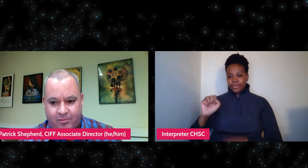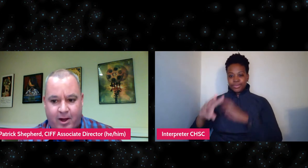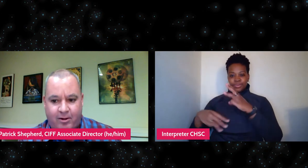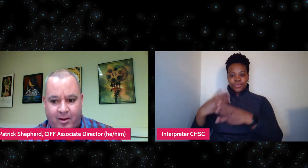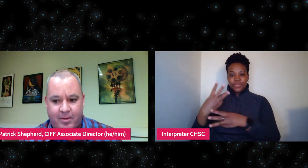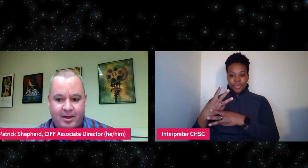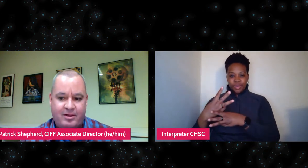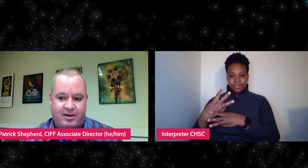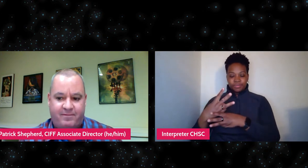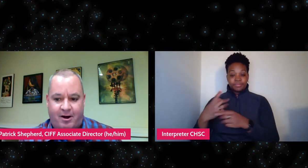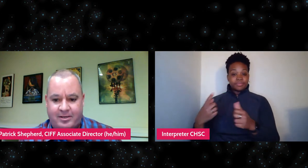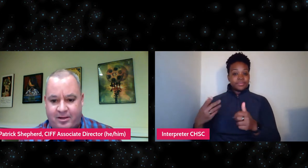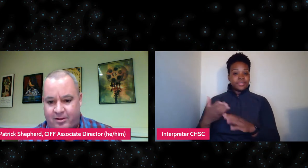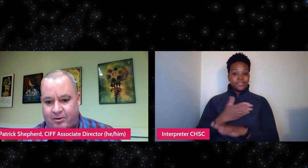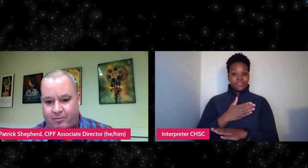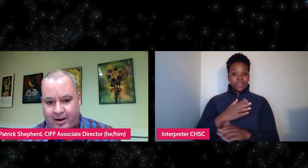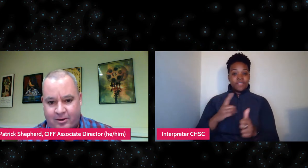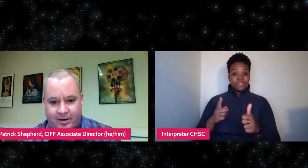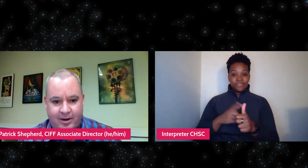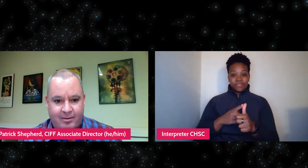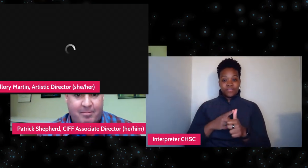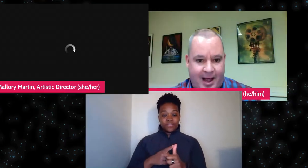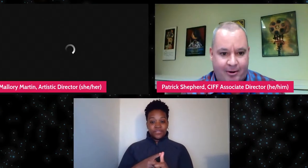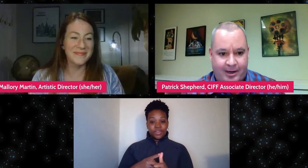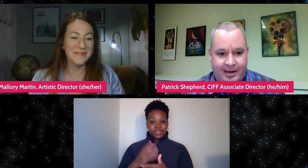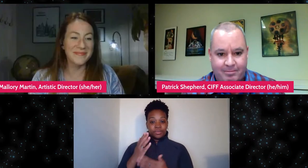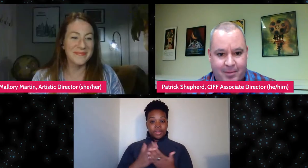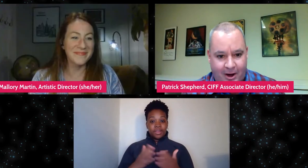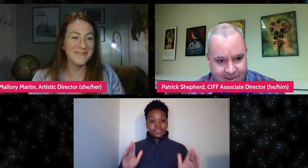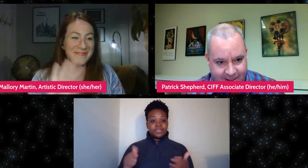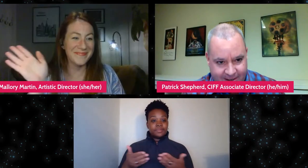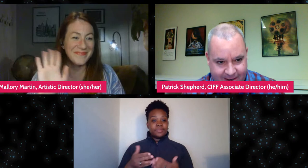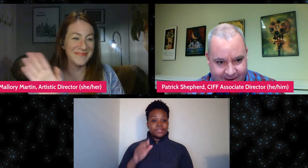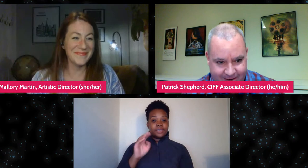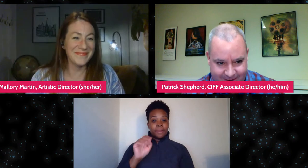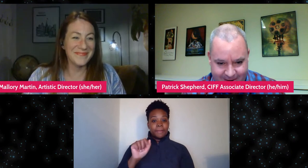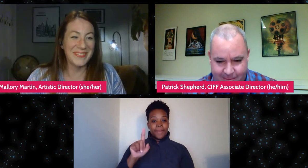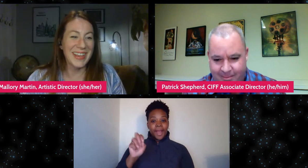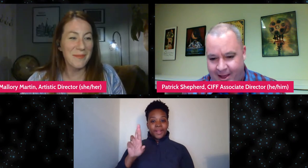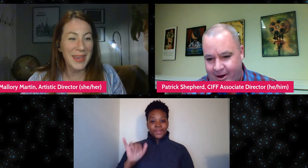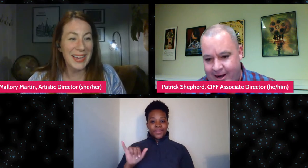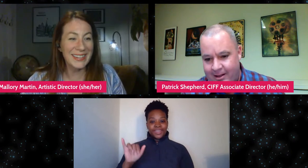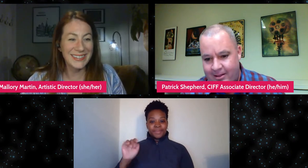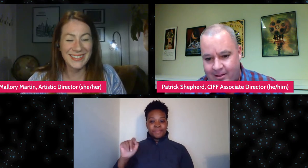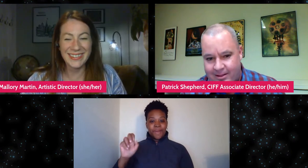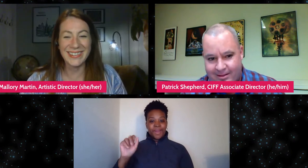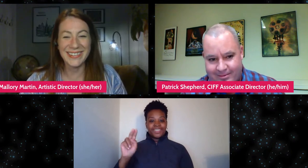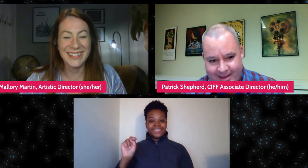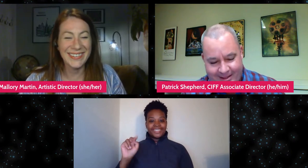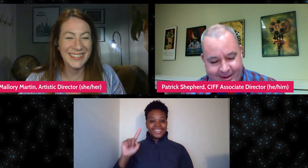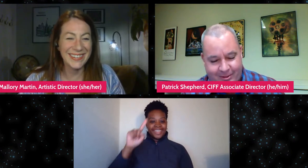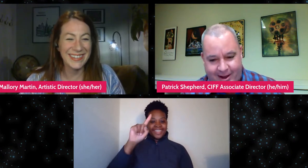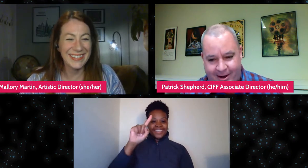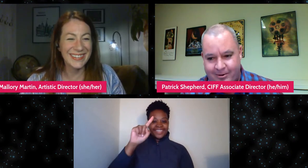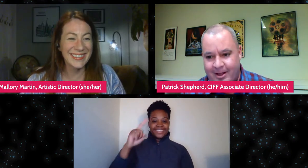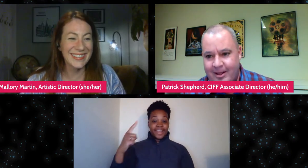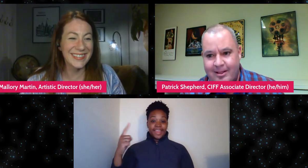let's welcome CIFF Artistic Director, Mallory Martin. Hi Pat. Mallory, hello there.